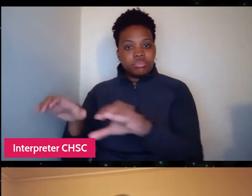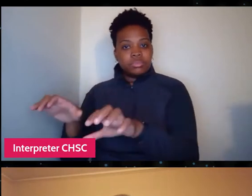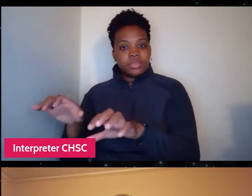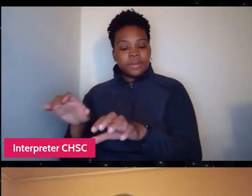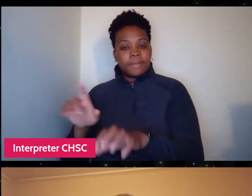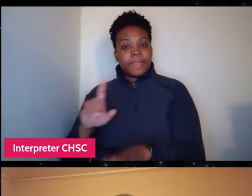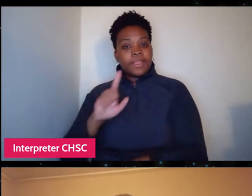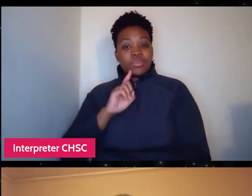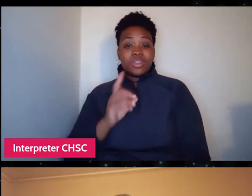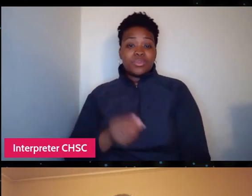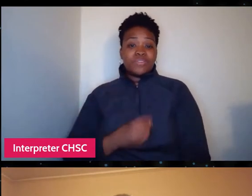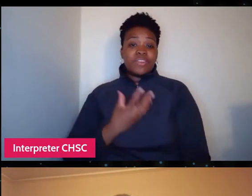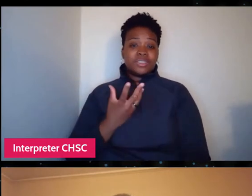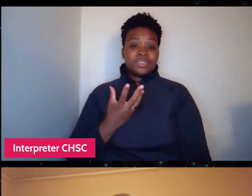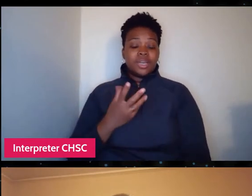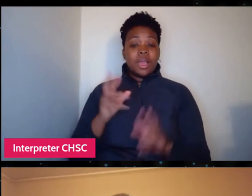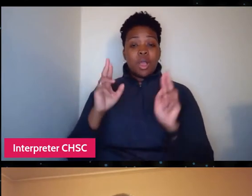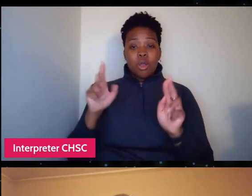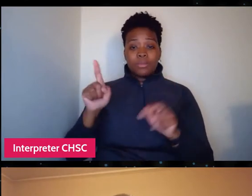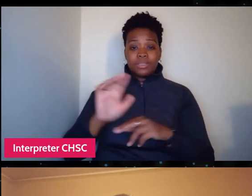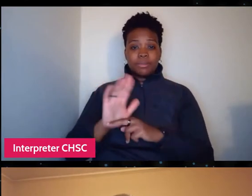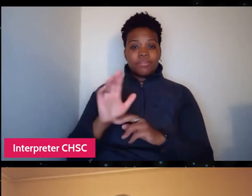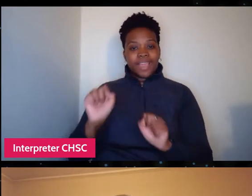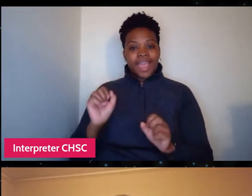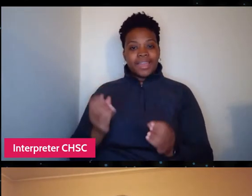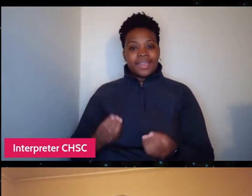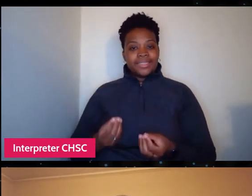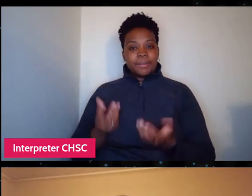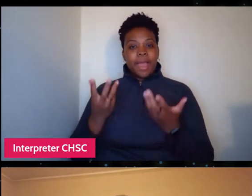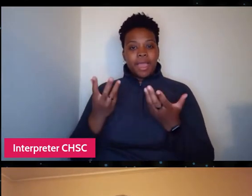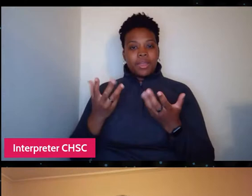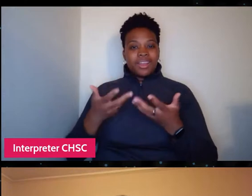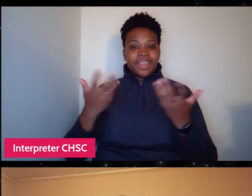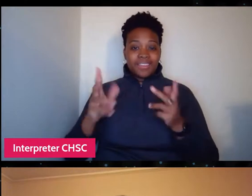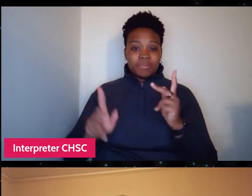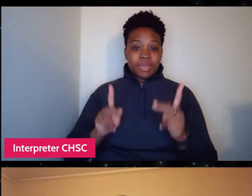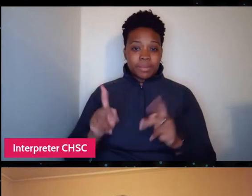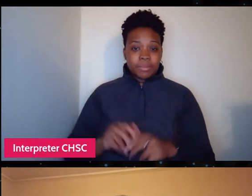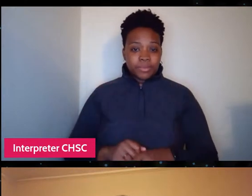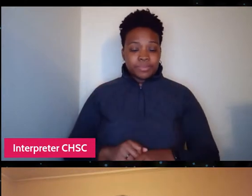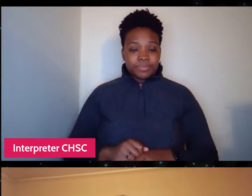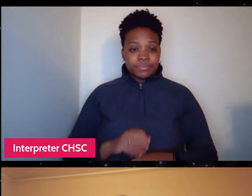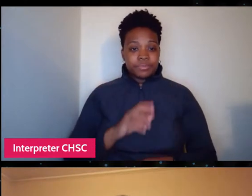but hope that this film can inspire a lot of people. Yeah, no, I know that it will.